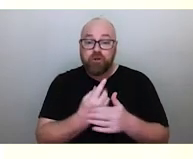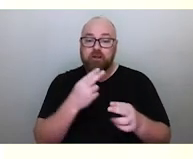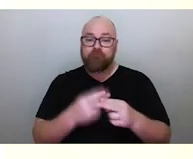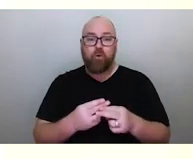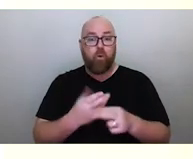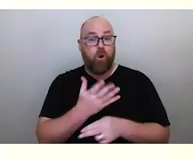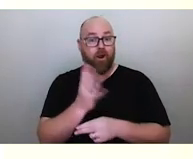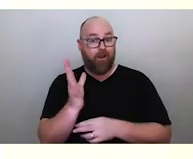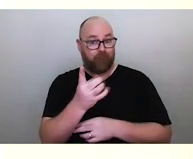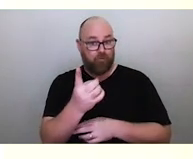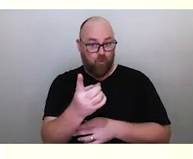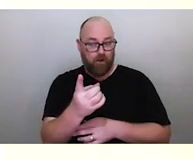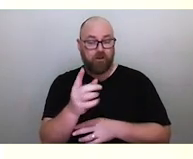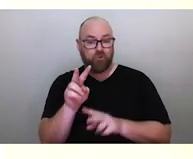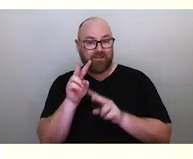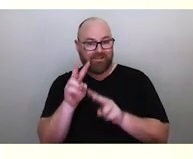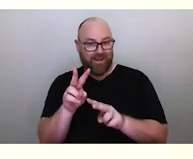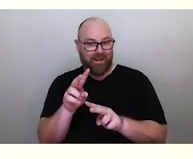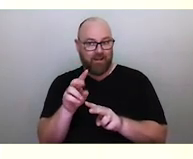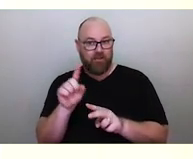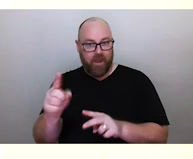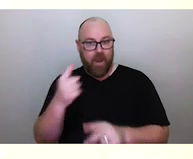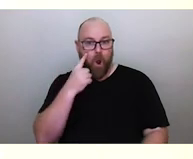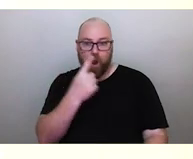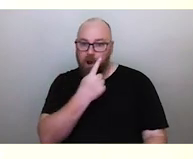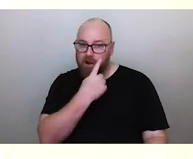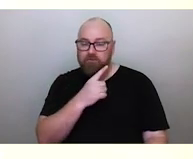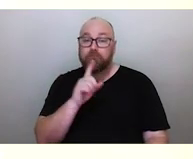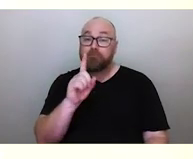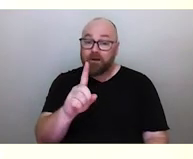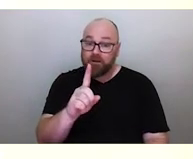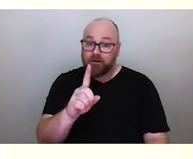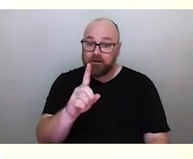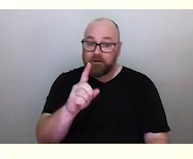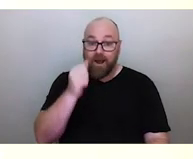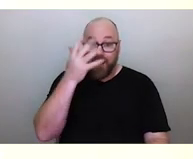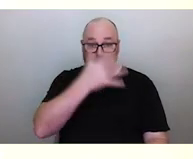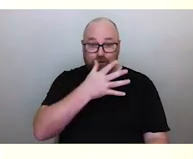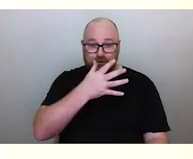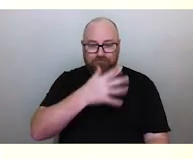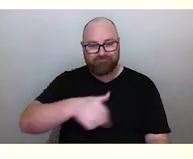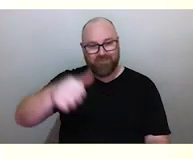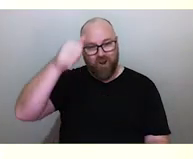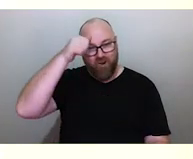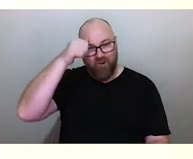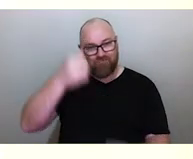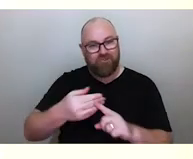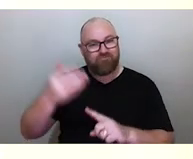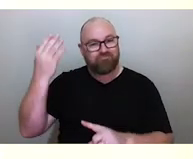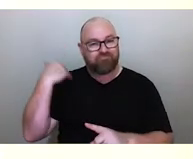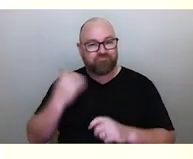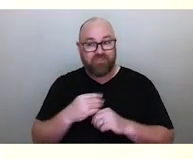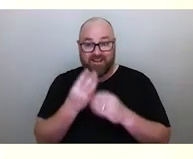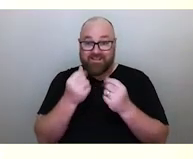to be able to see with their own eyes something Aboriginal people have long known, and that's some of these stars change in brightness.